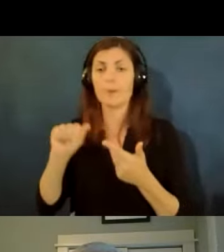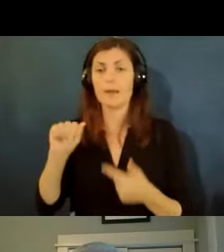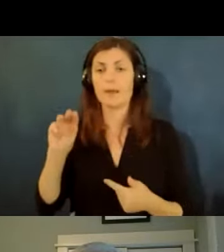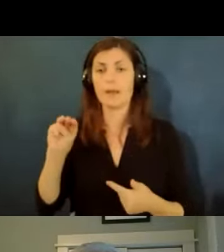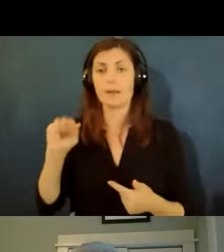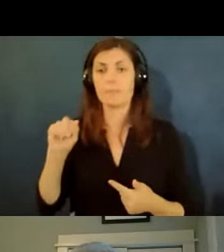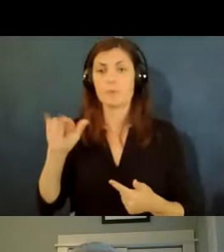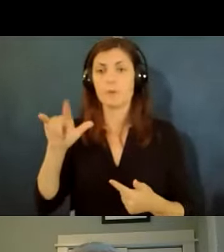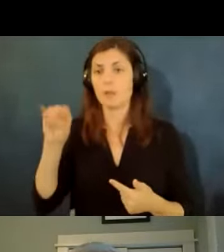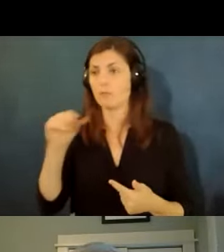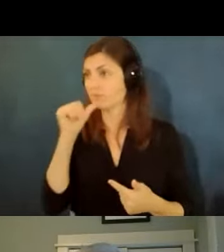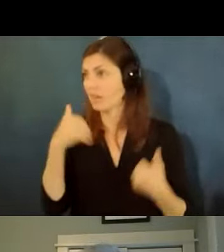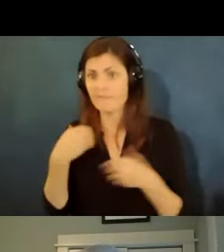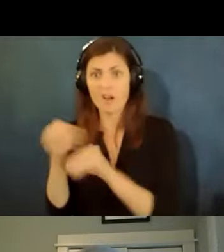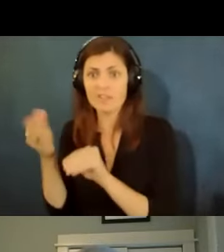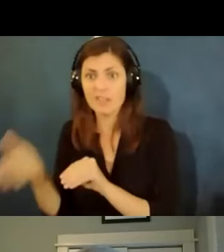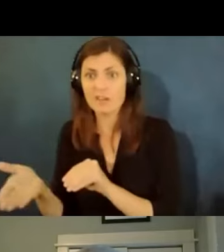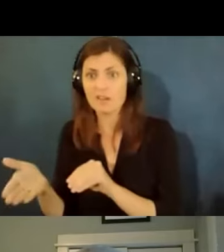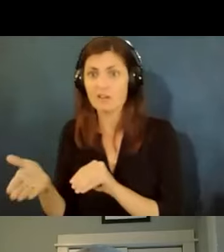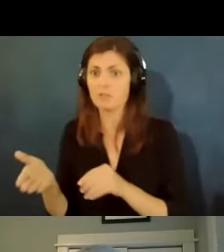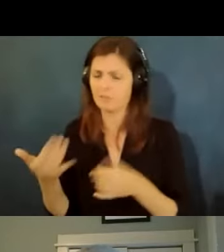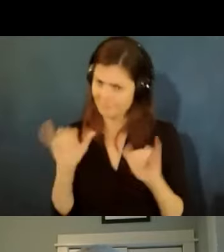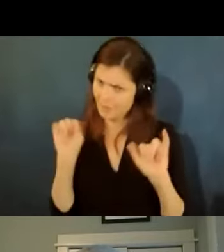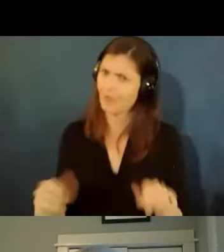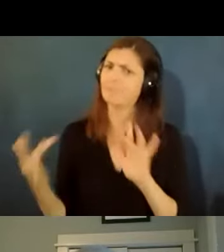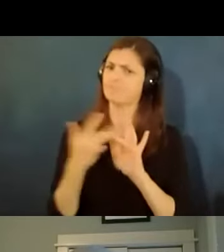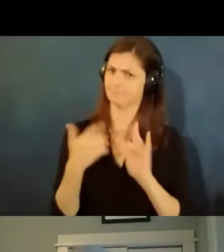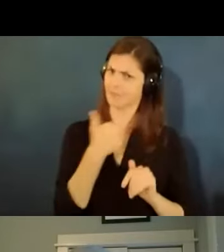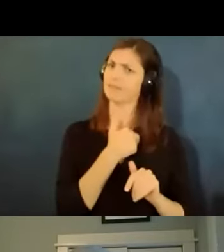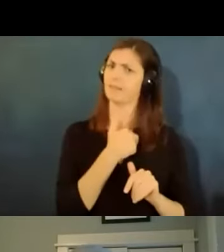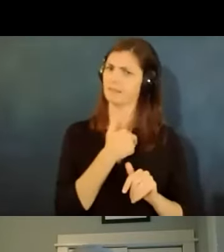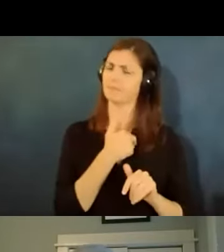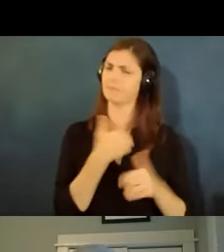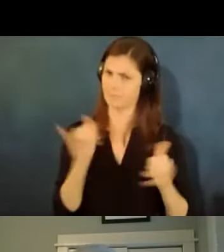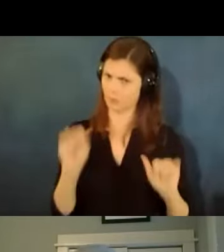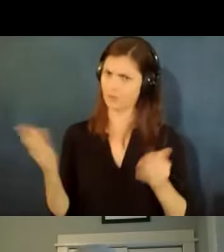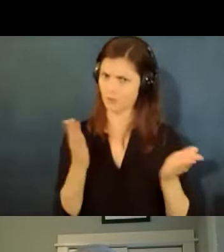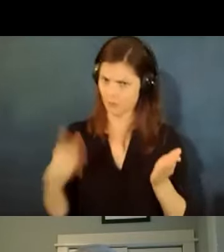that doesn't mean you can't seek our services so right now our offices are generally closed to